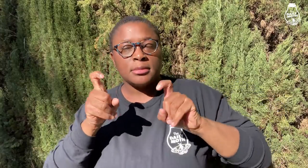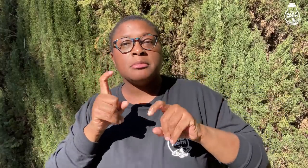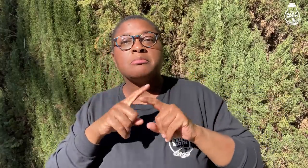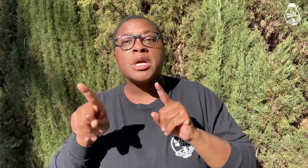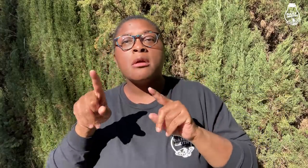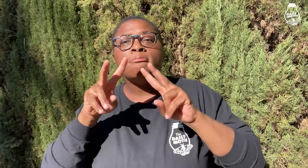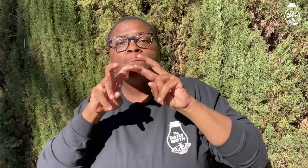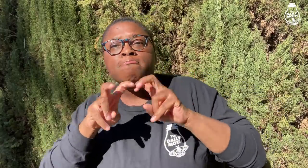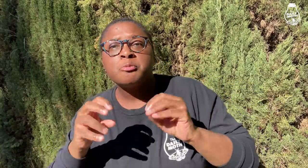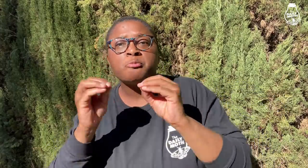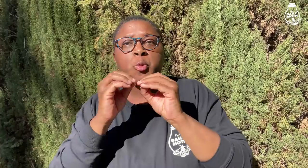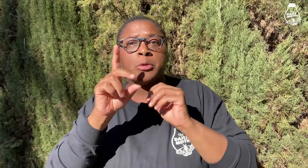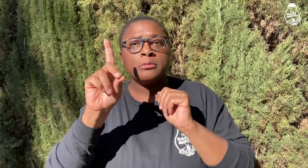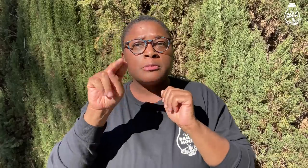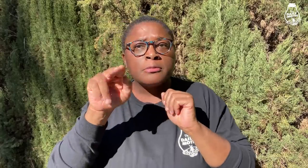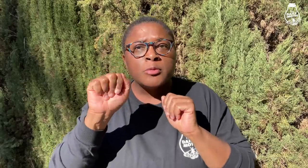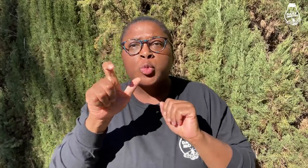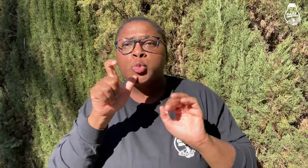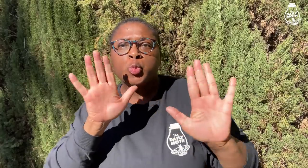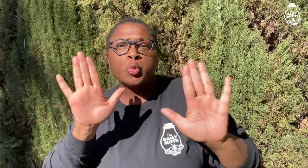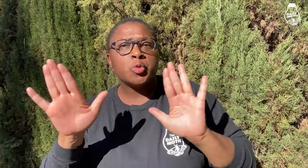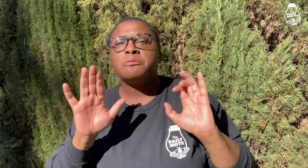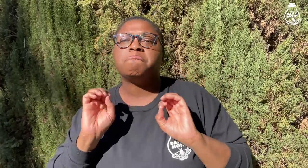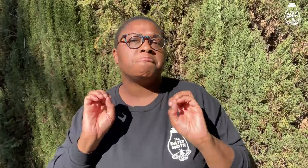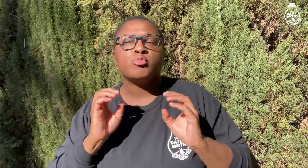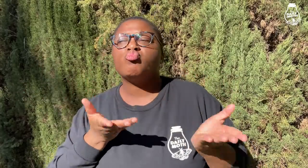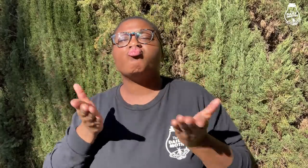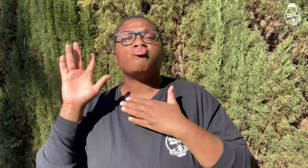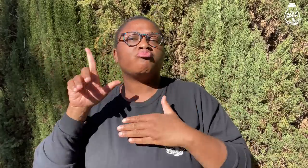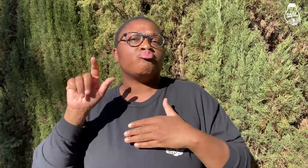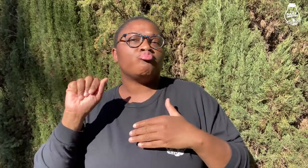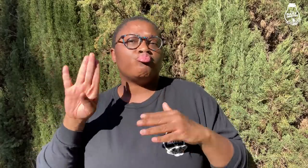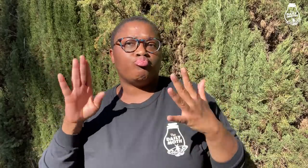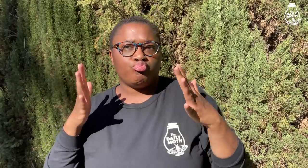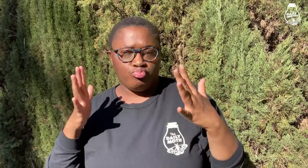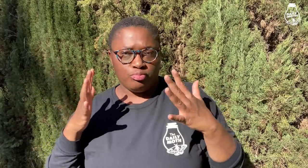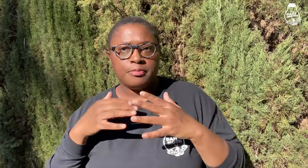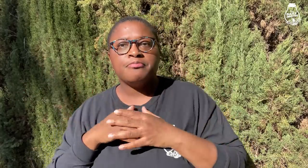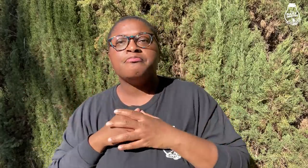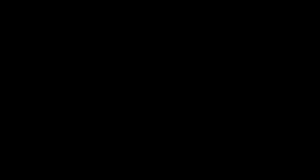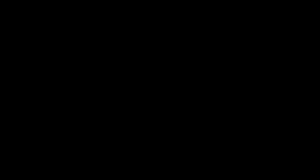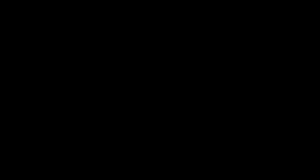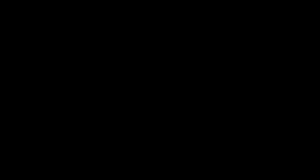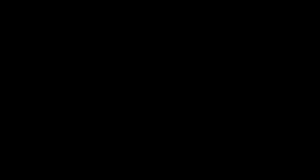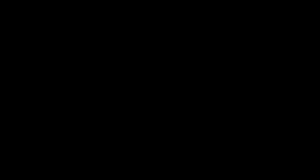testing, but as for the DNA and whose blood it was, that’s to be determined by the lab.